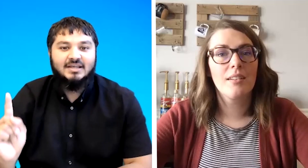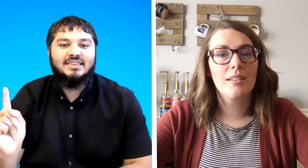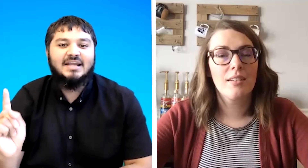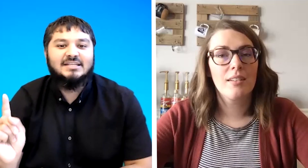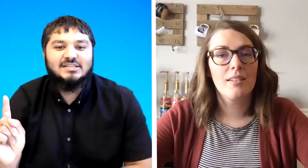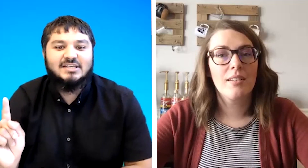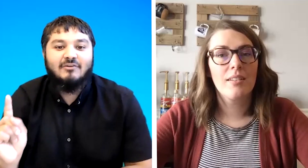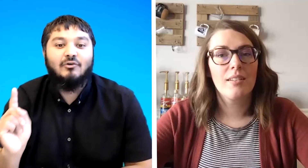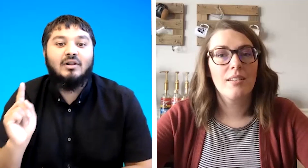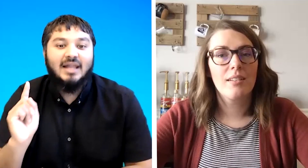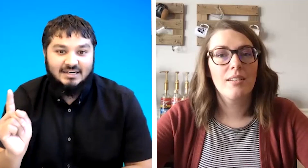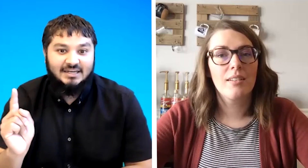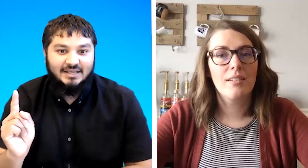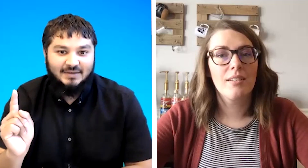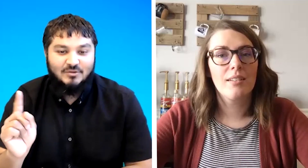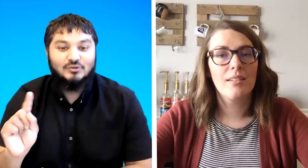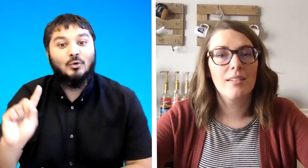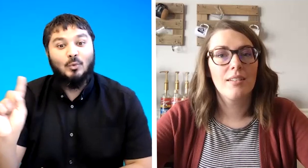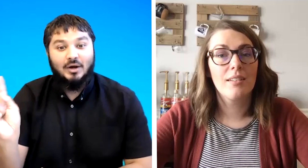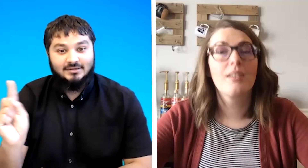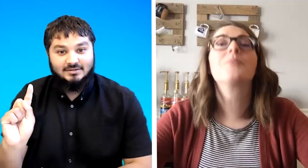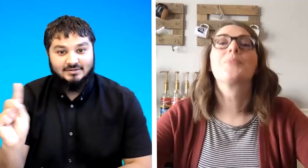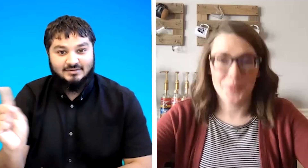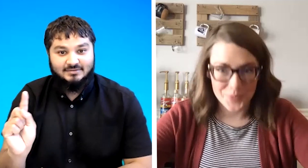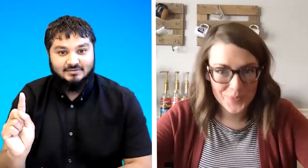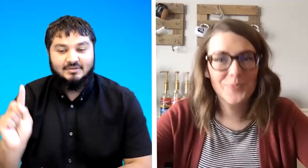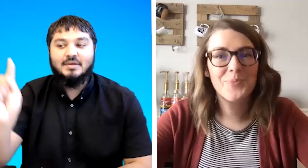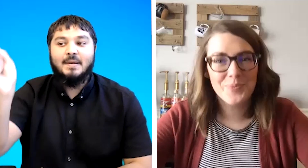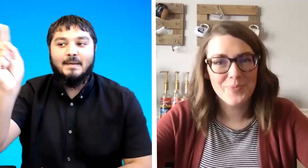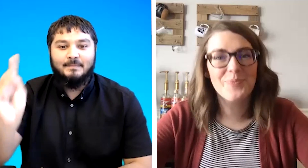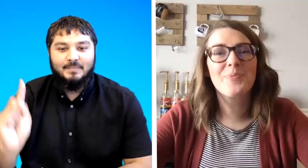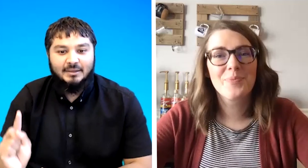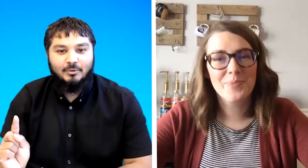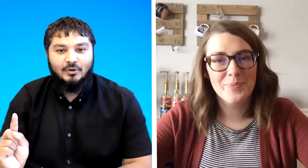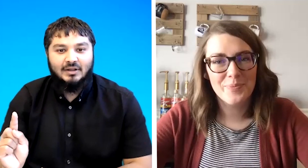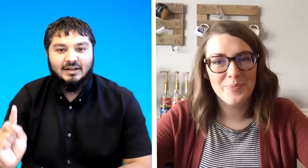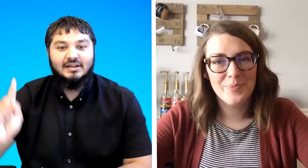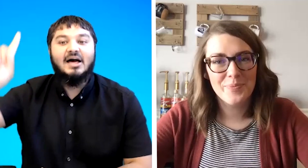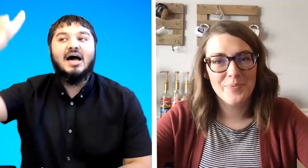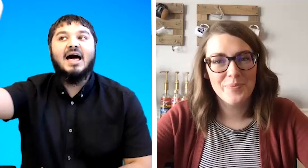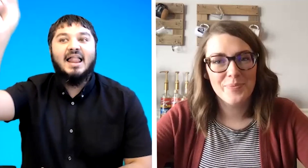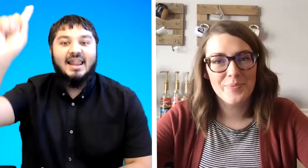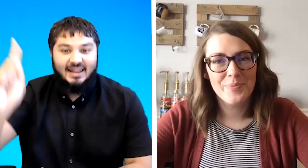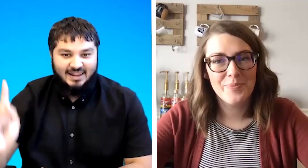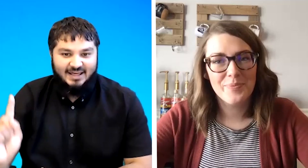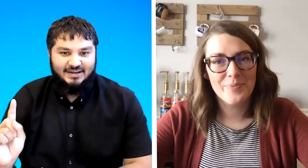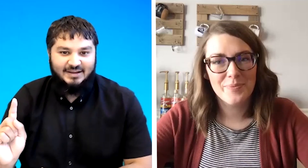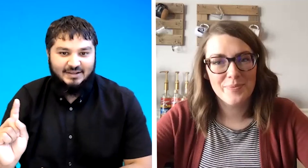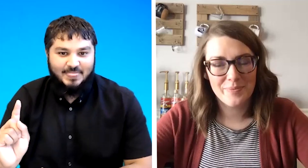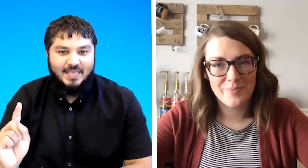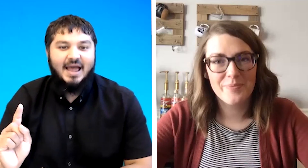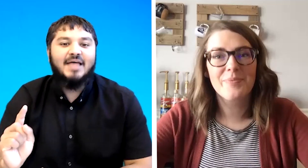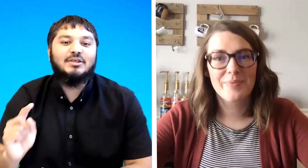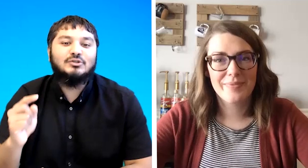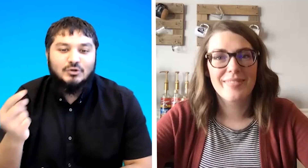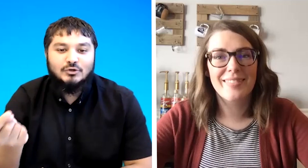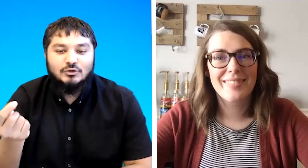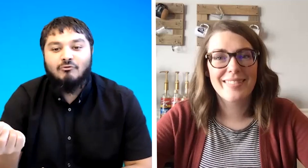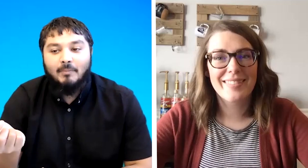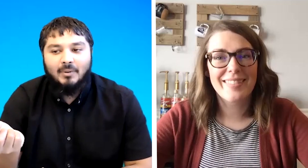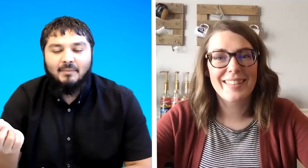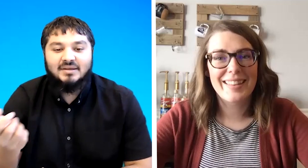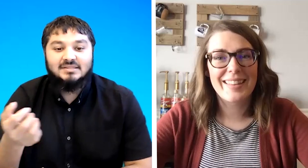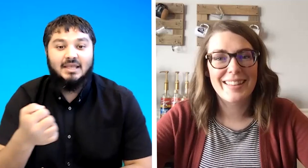that is the sign for lightning so what people like me and the students should reply by saying